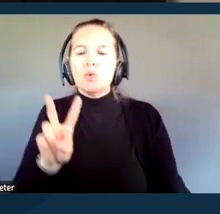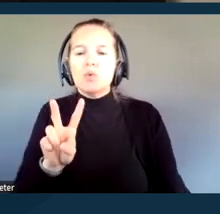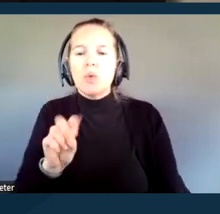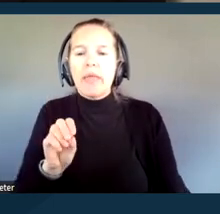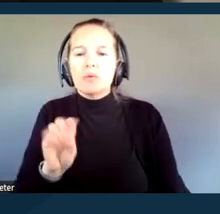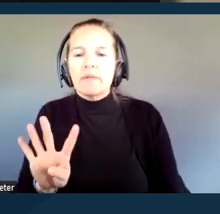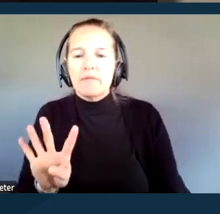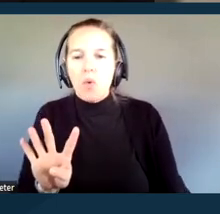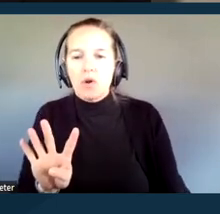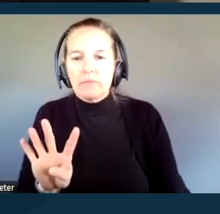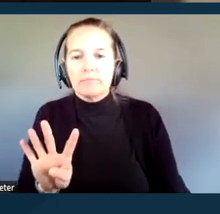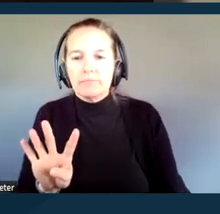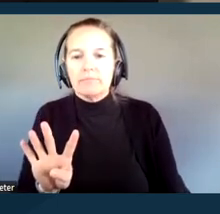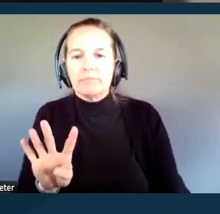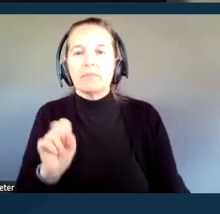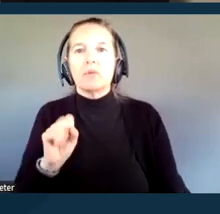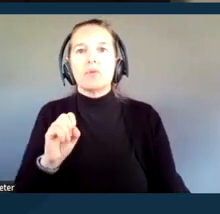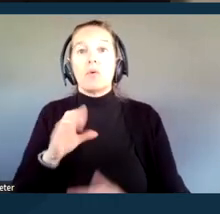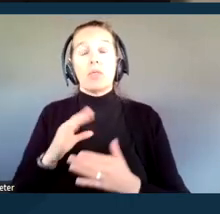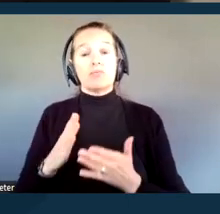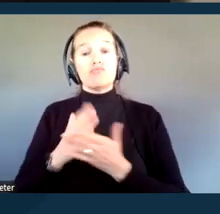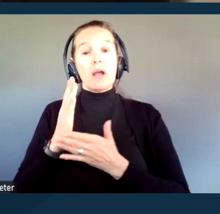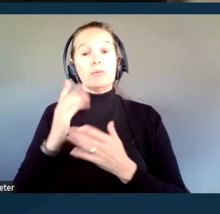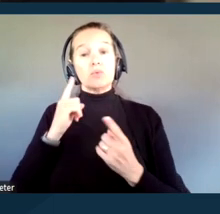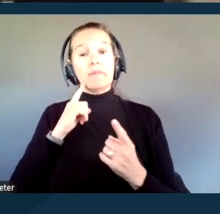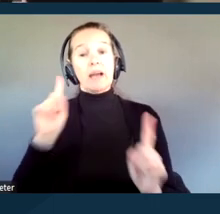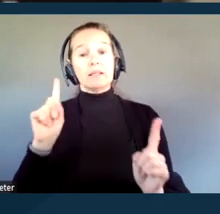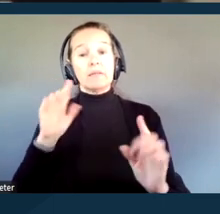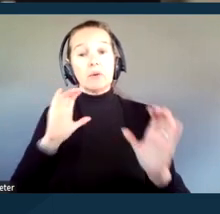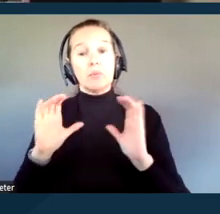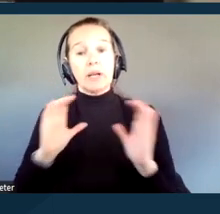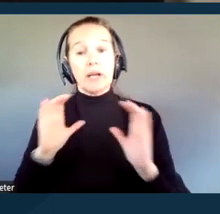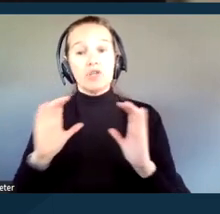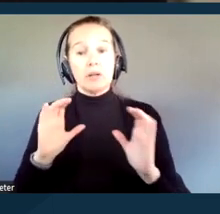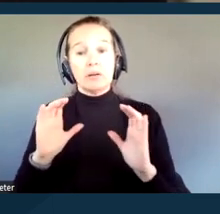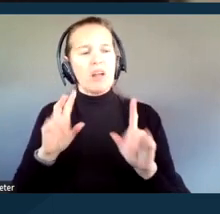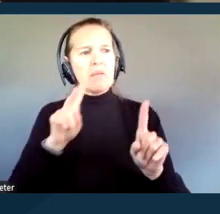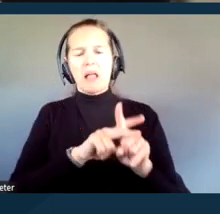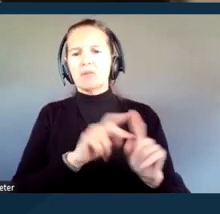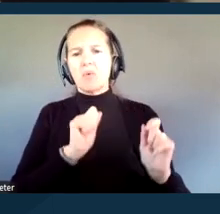So, the right to effective communication extends to all people with communication disabilities